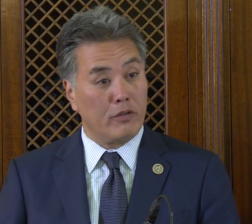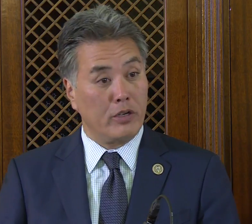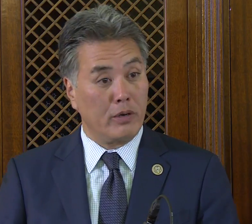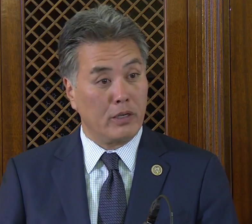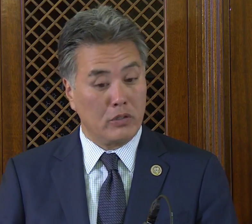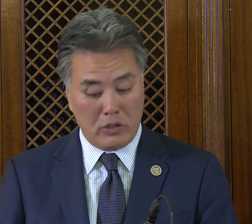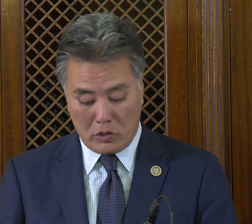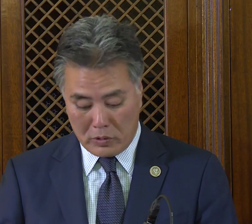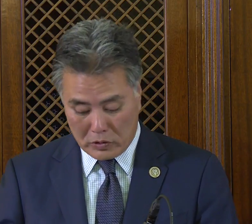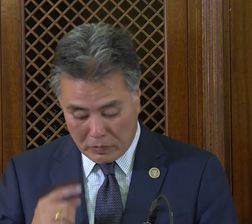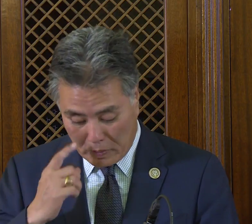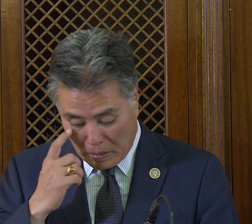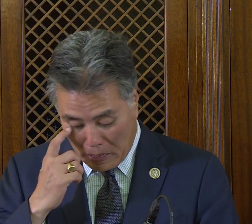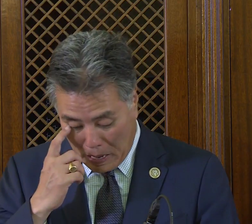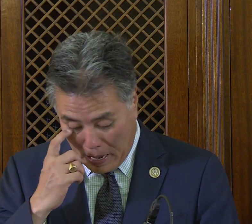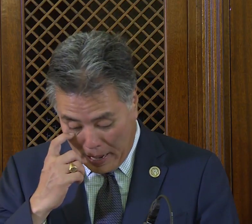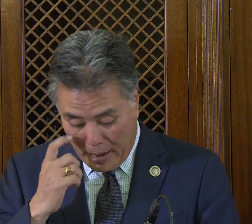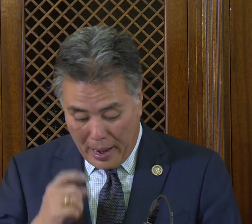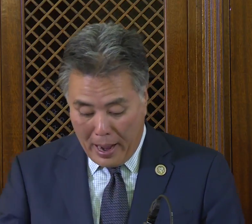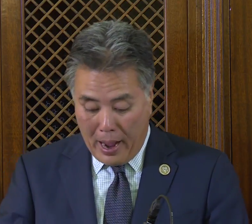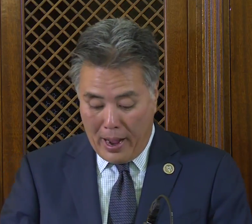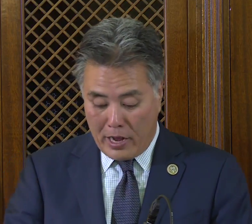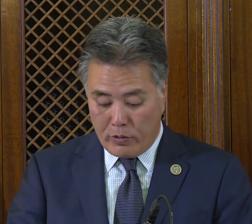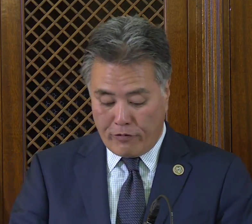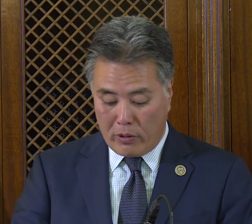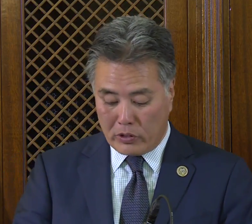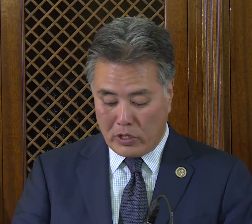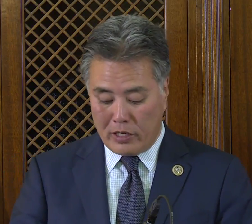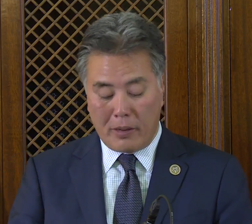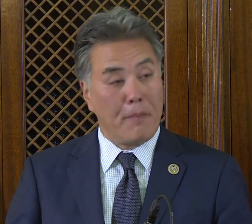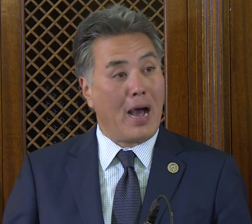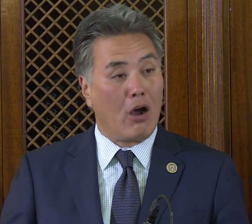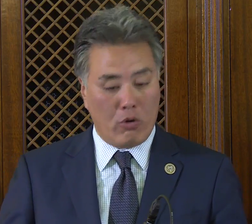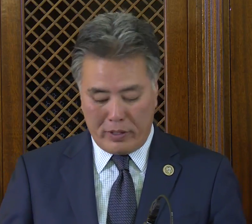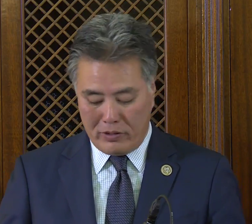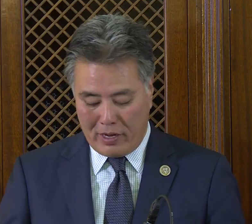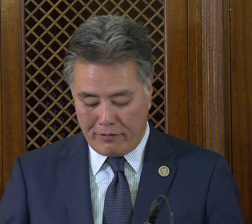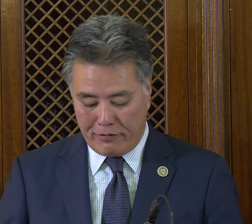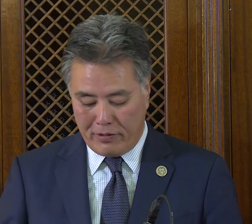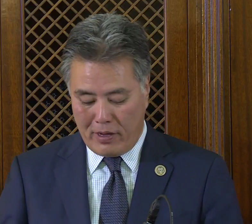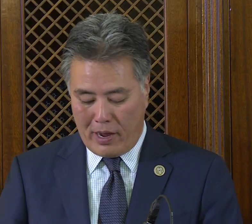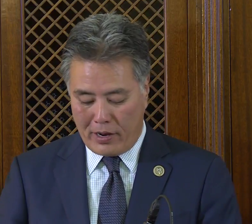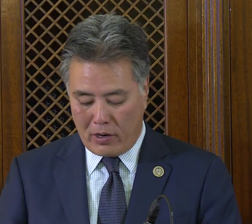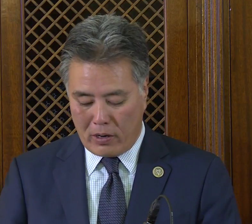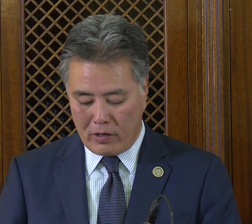of hearing constituents, and we focus on empowering deaf and hard